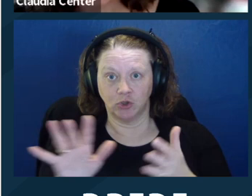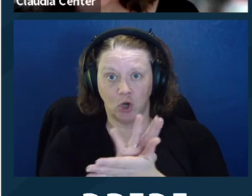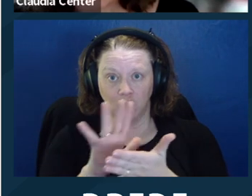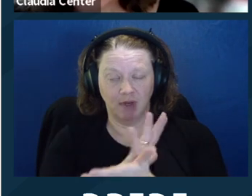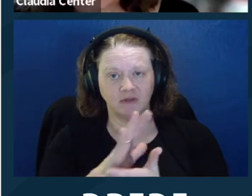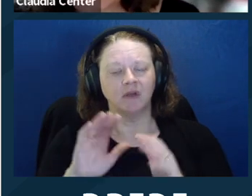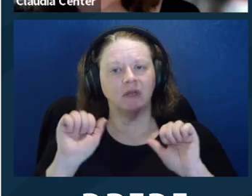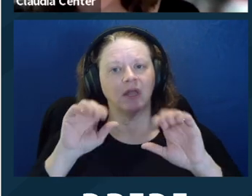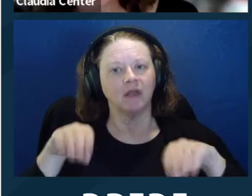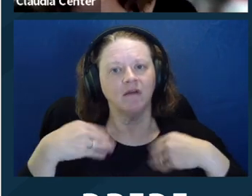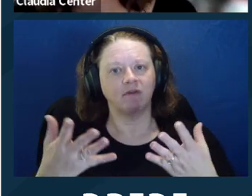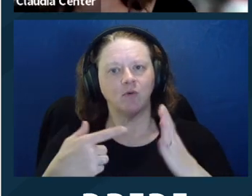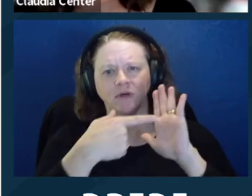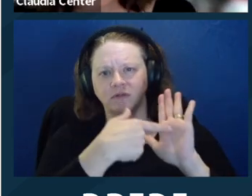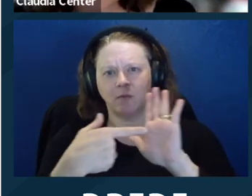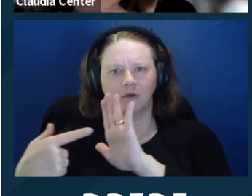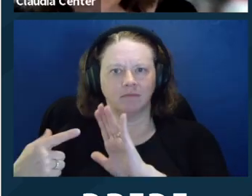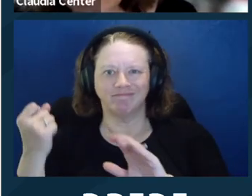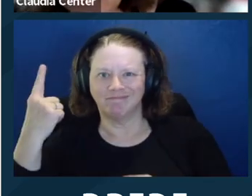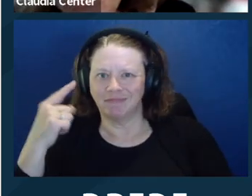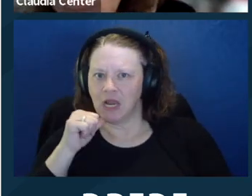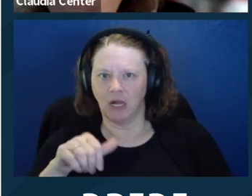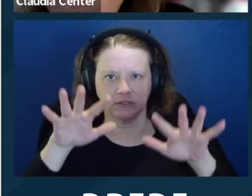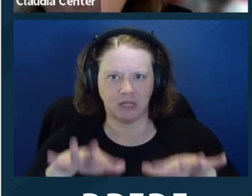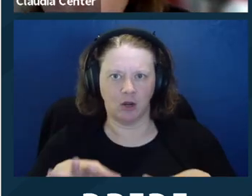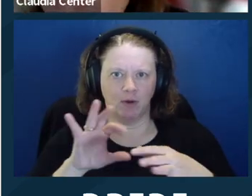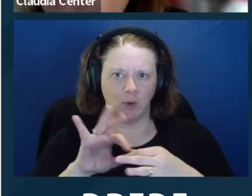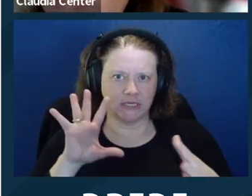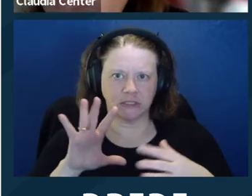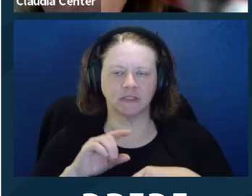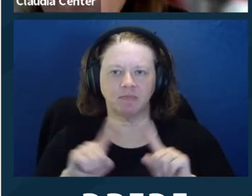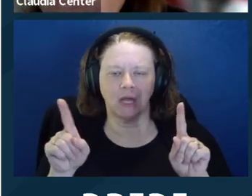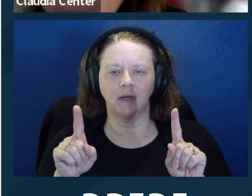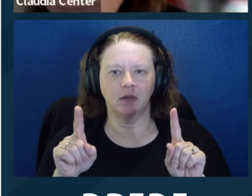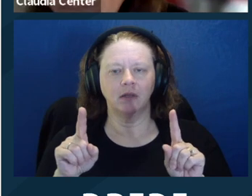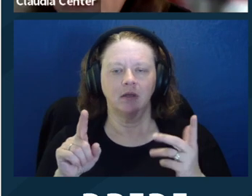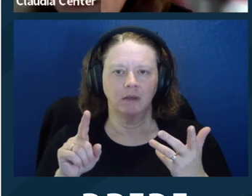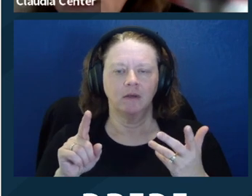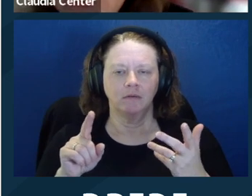decisionmaking, you'll see some plain language documents, which can give you some examples.